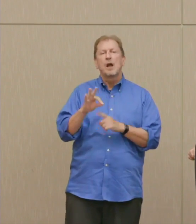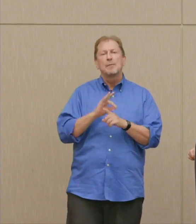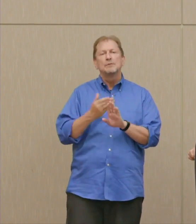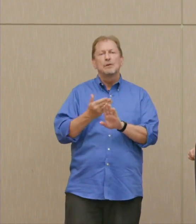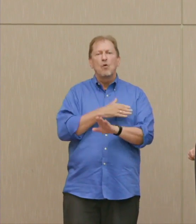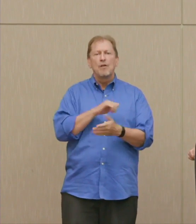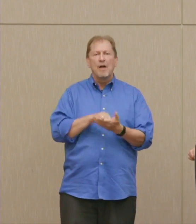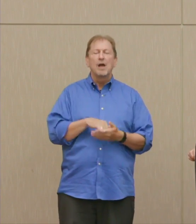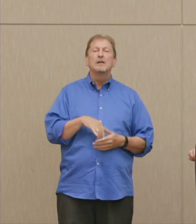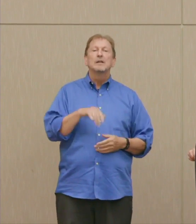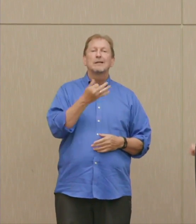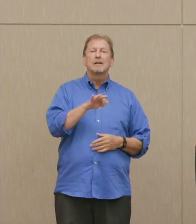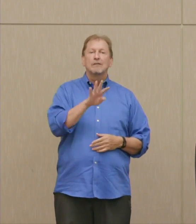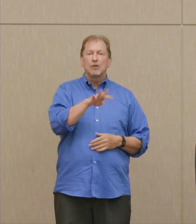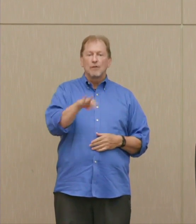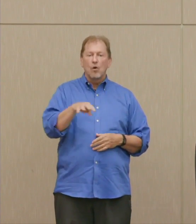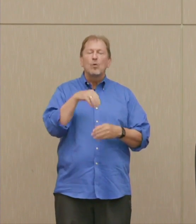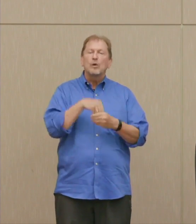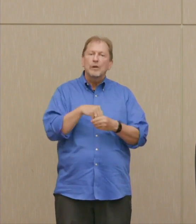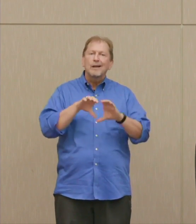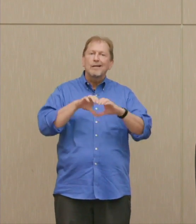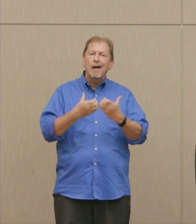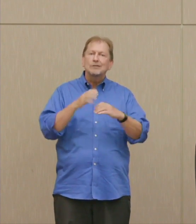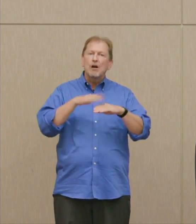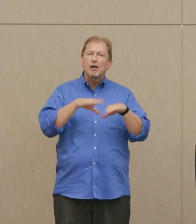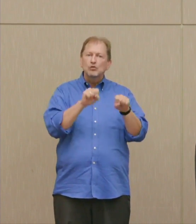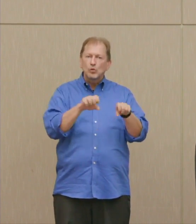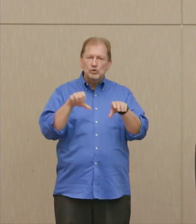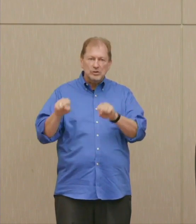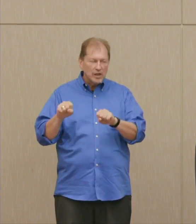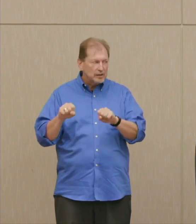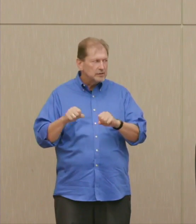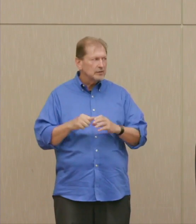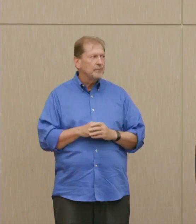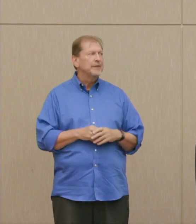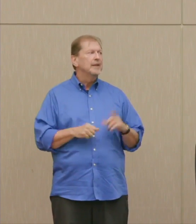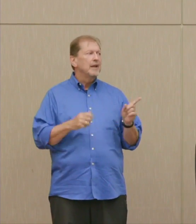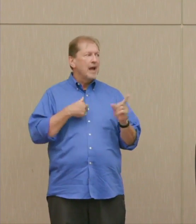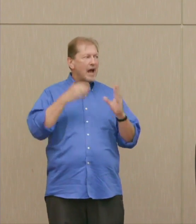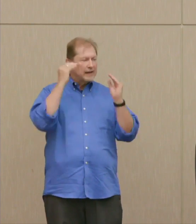been together in a class on social studies, drawn by a teacher named Brad McPatterson